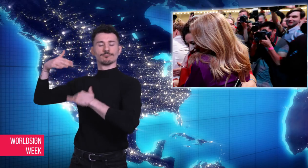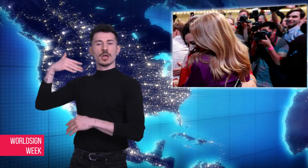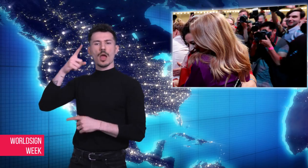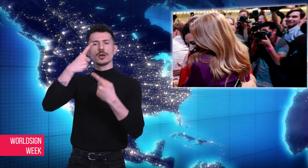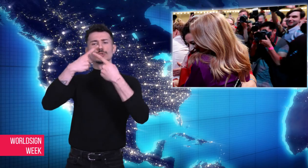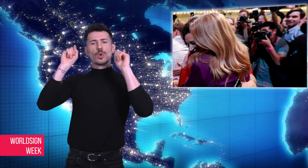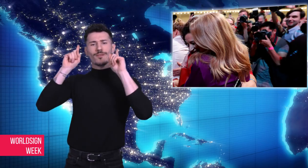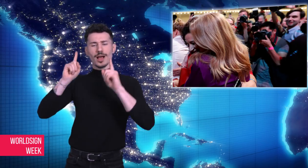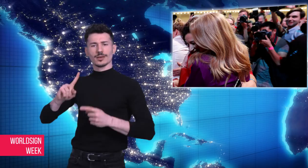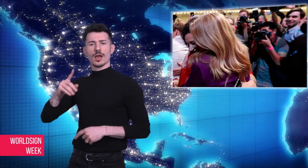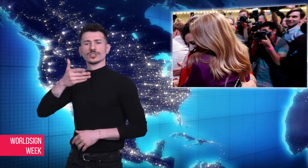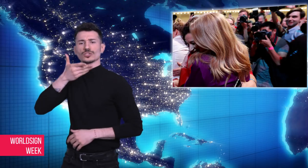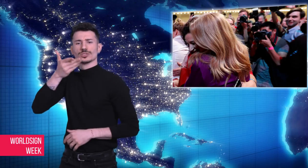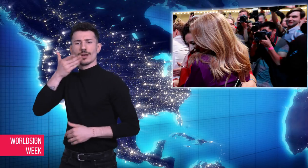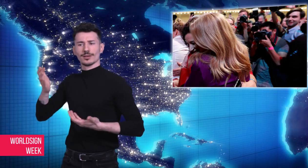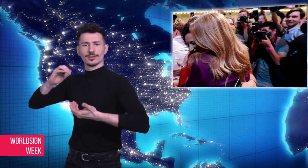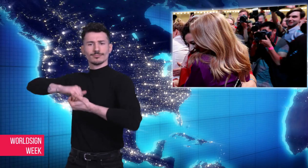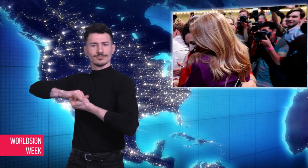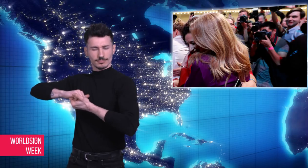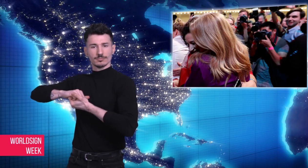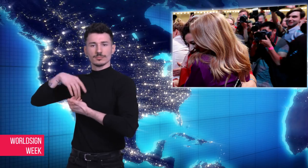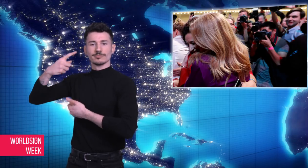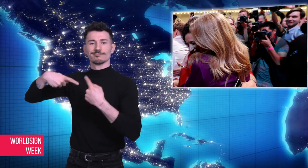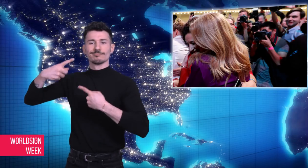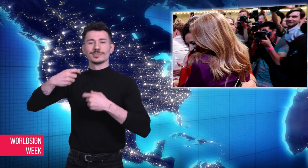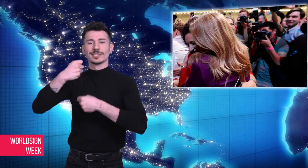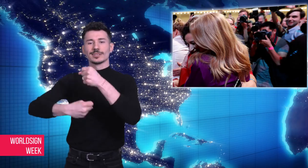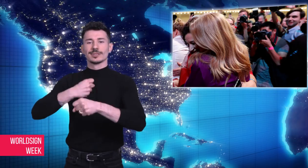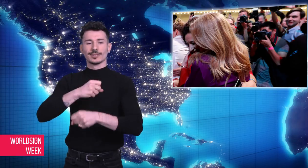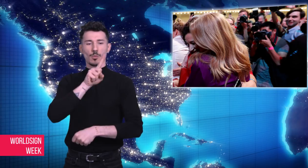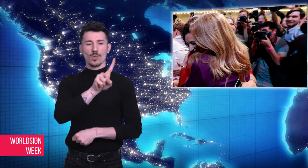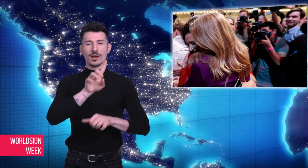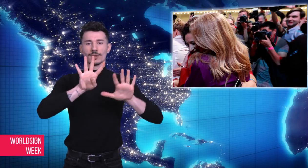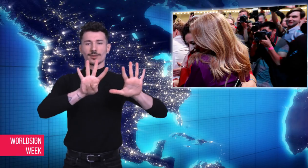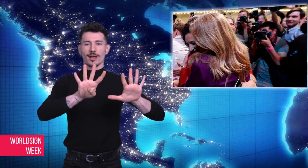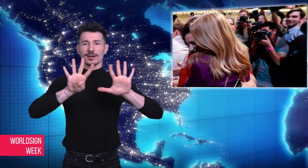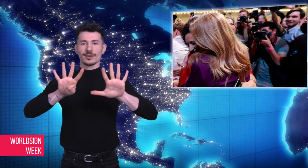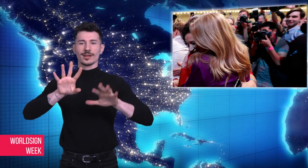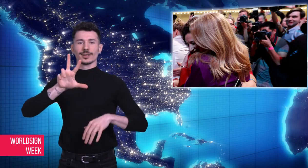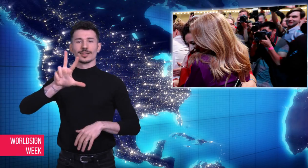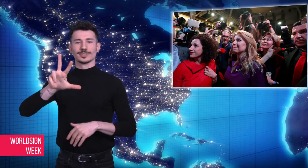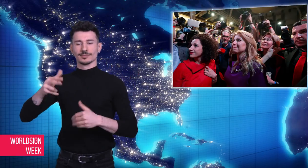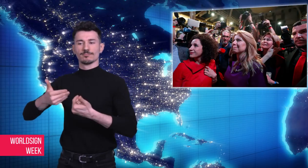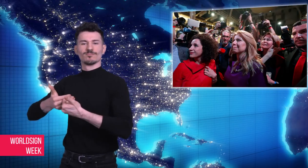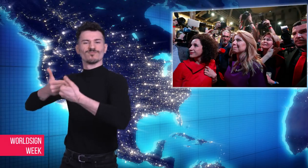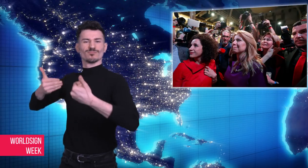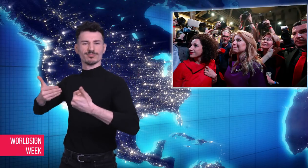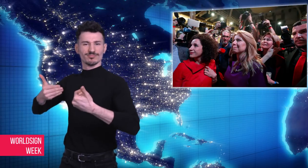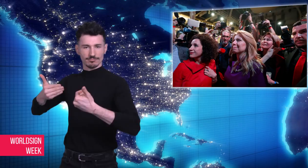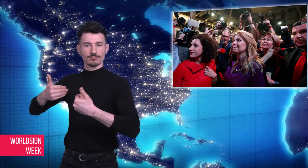president elected since Slovakia broke apart from